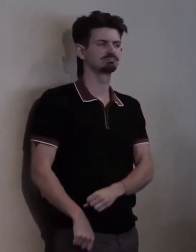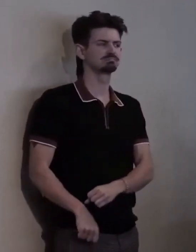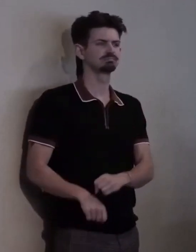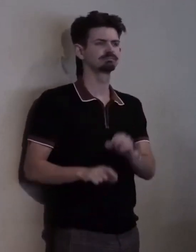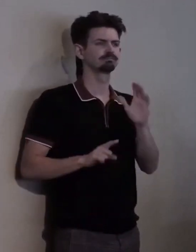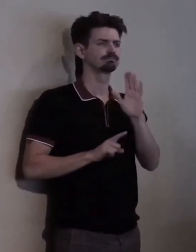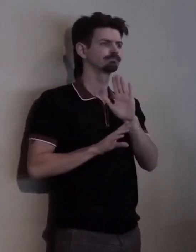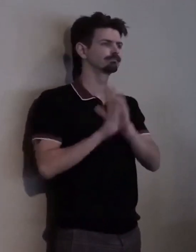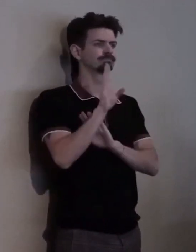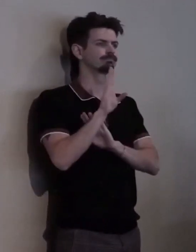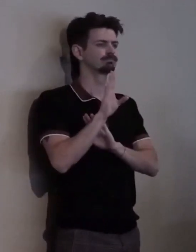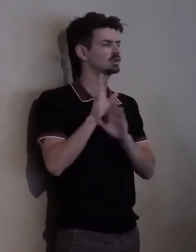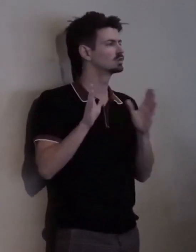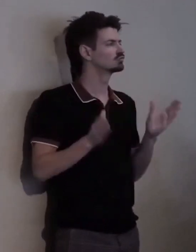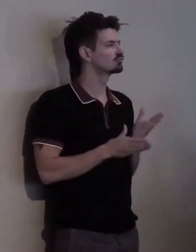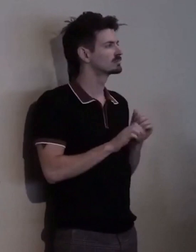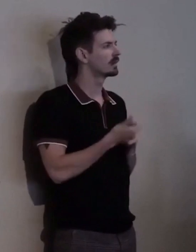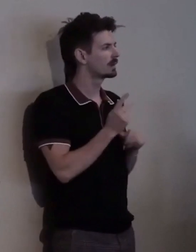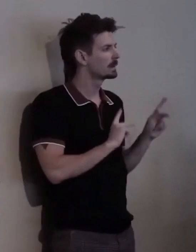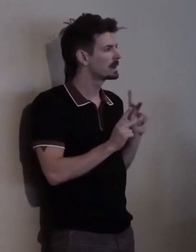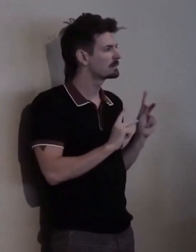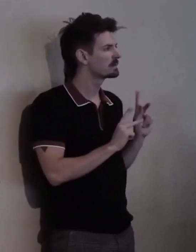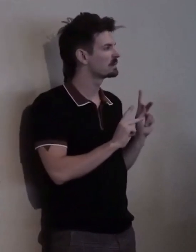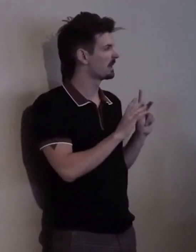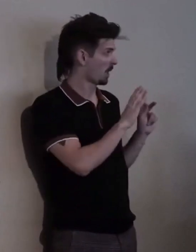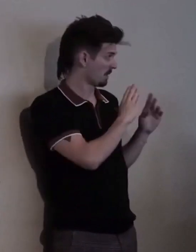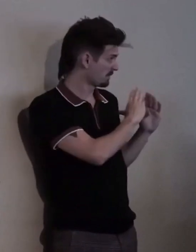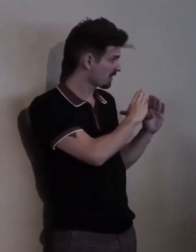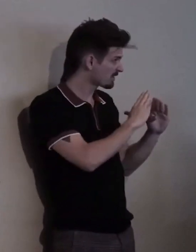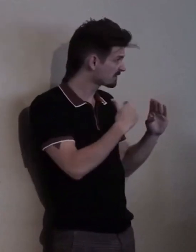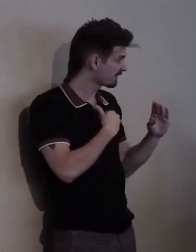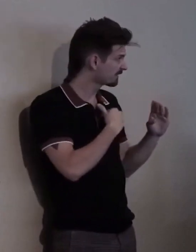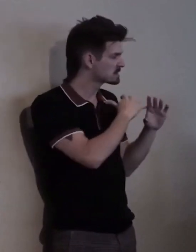broke down barriers and led by example.